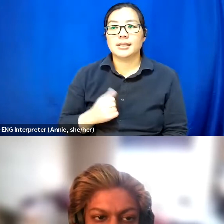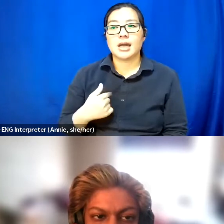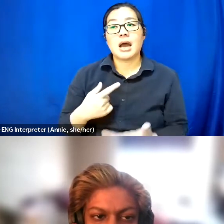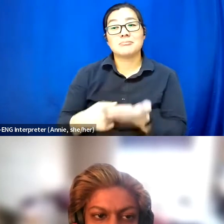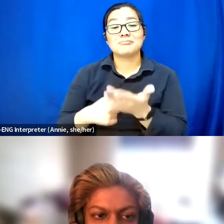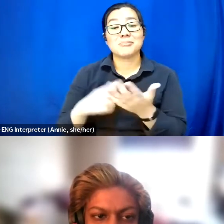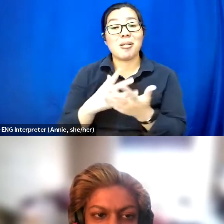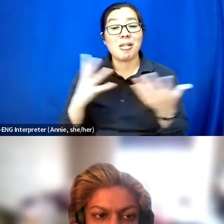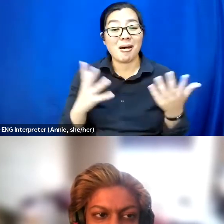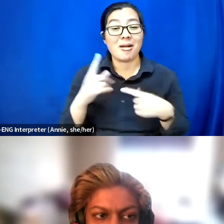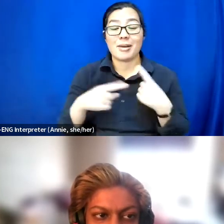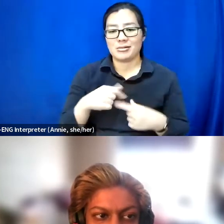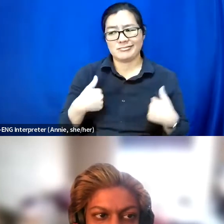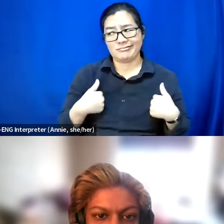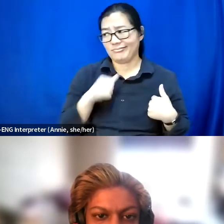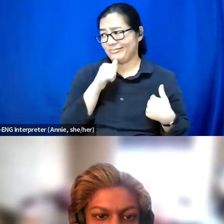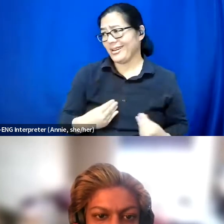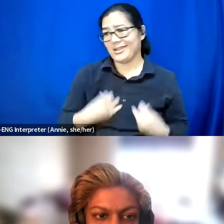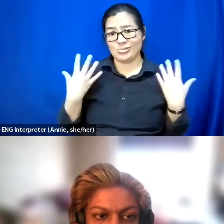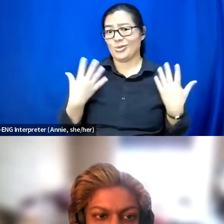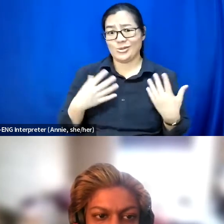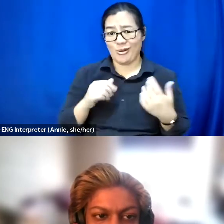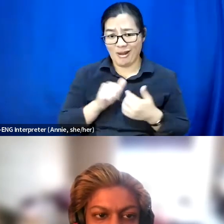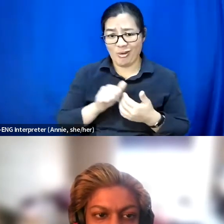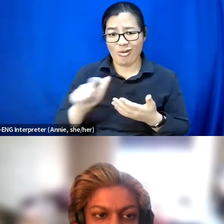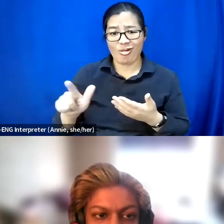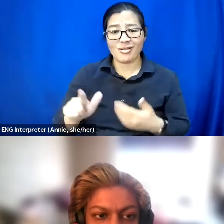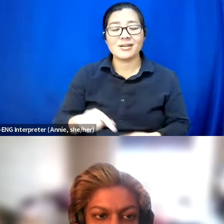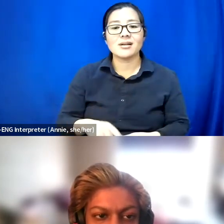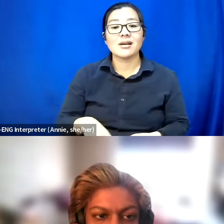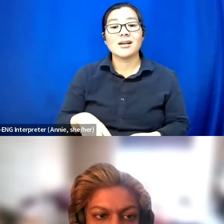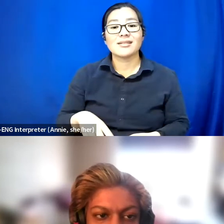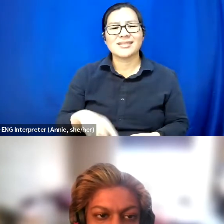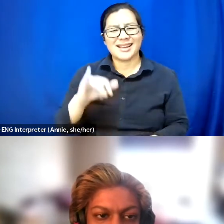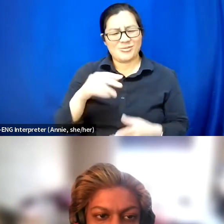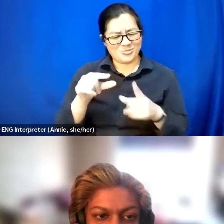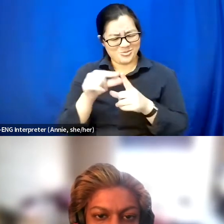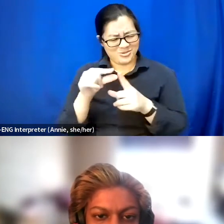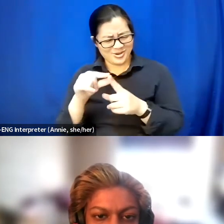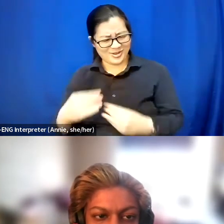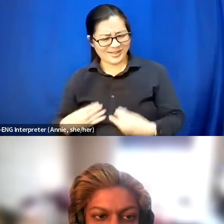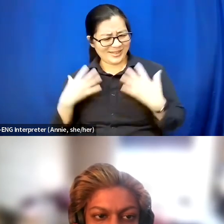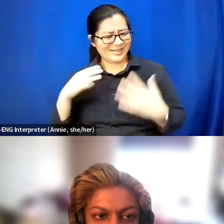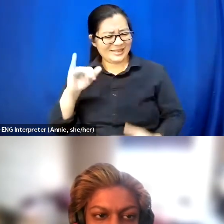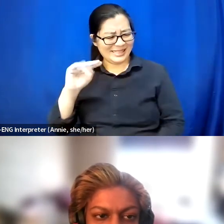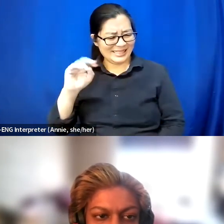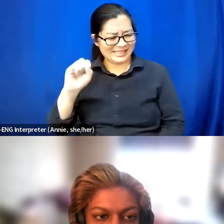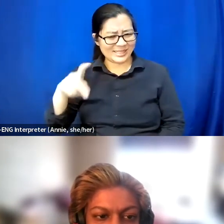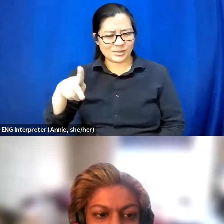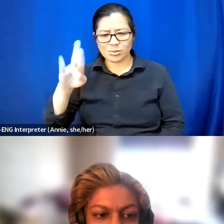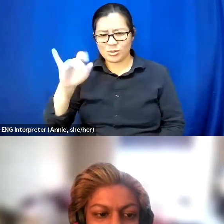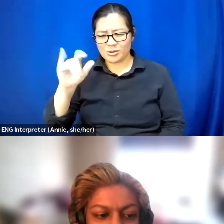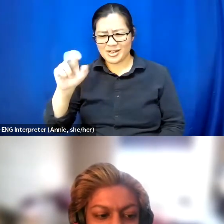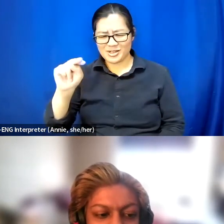And I find the word inspirational difficult because I get a lot of messages from people also